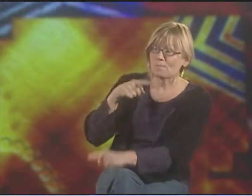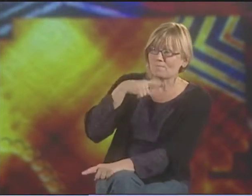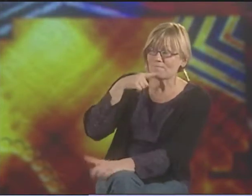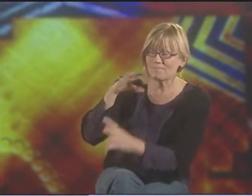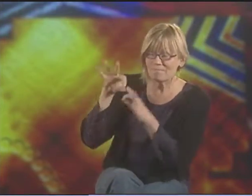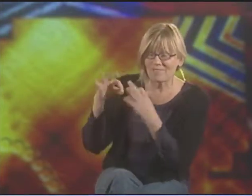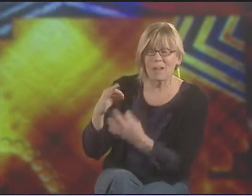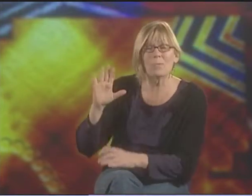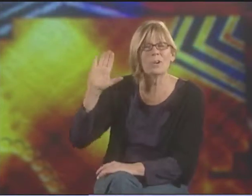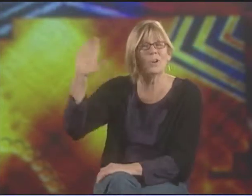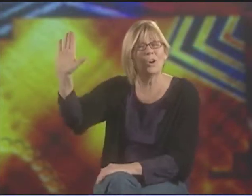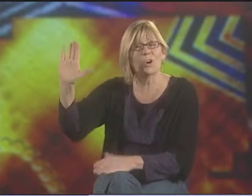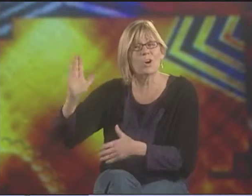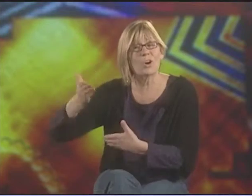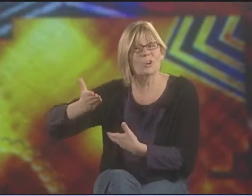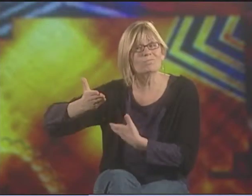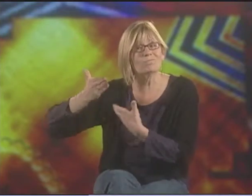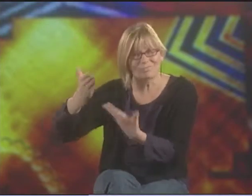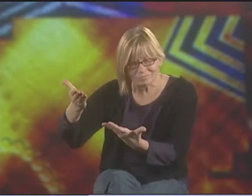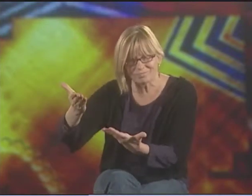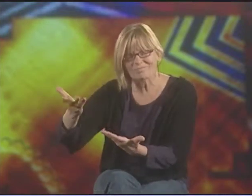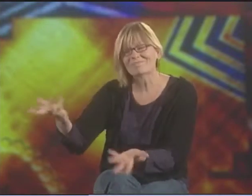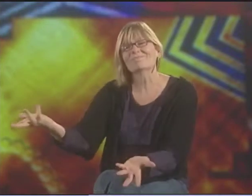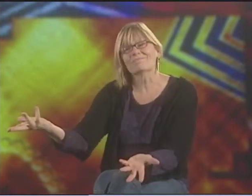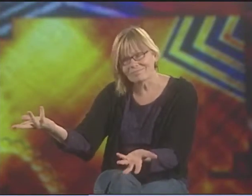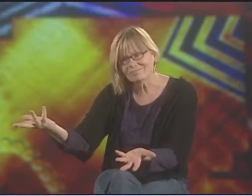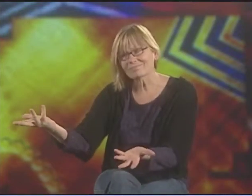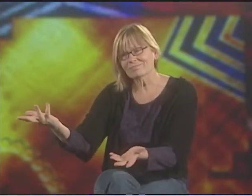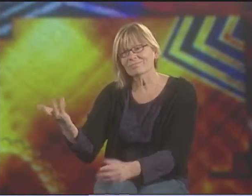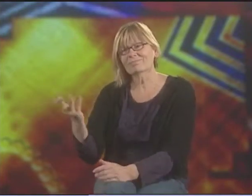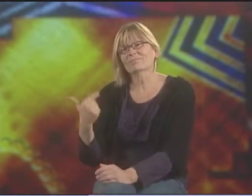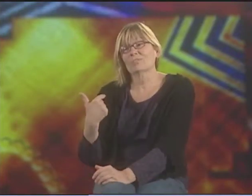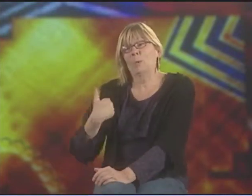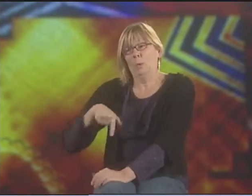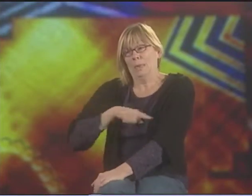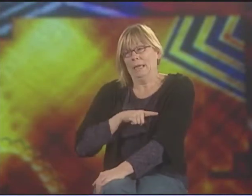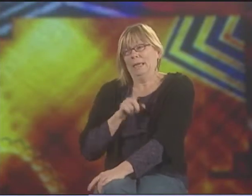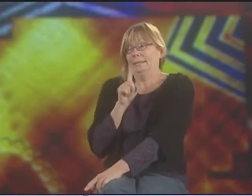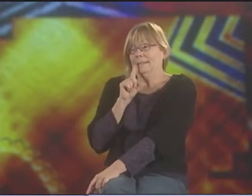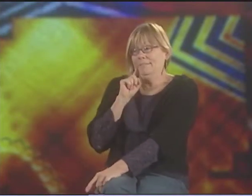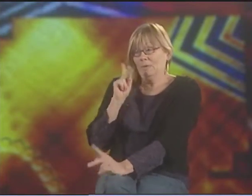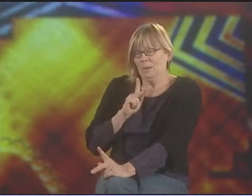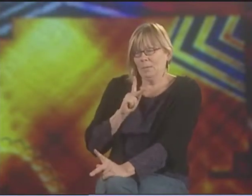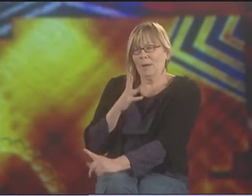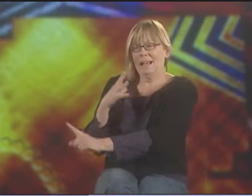AND THIS DEAF BOY'S FROM A HEARING FAMILY, SO THE SUGGESTION FROM ELLA OR THE PERSON TELLING THE POEM